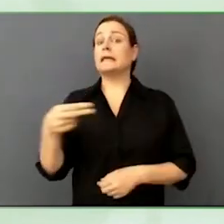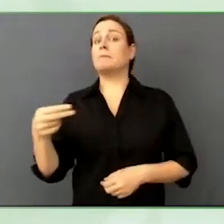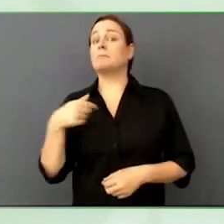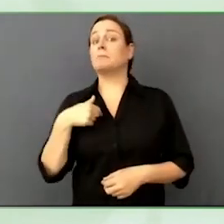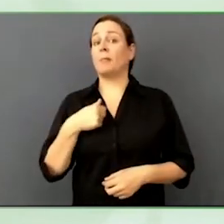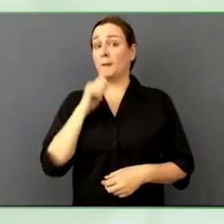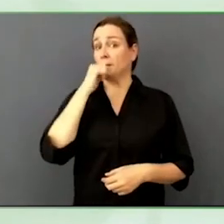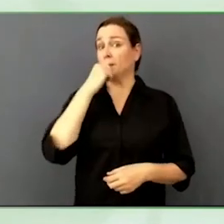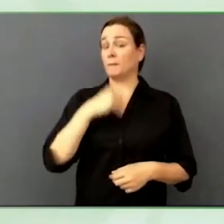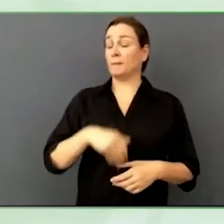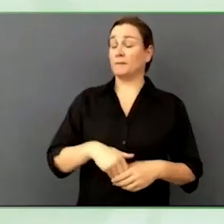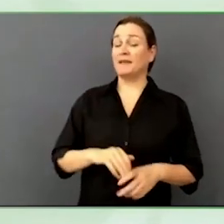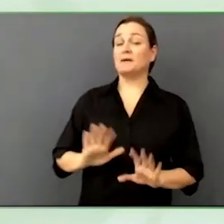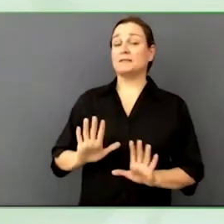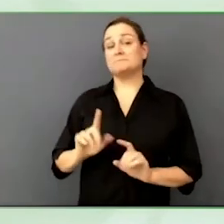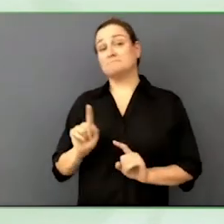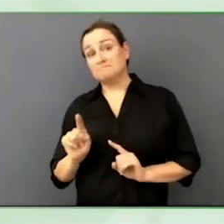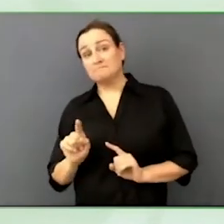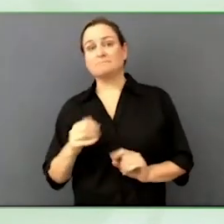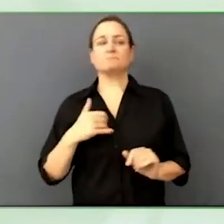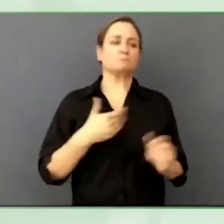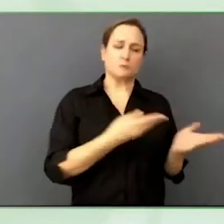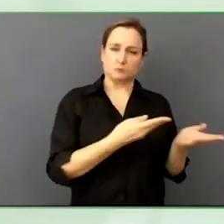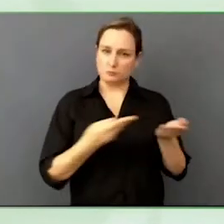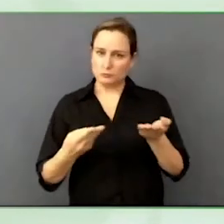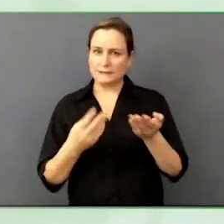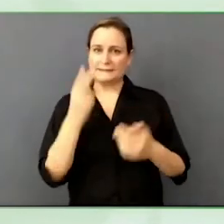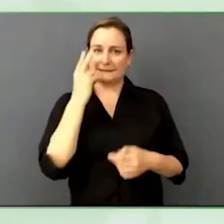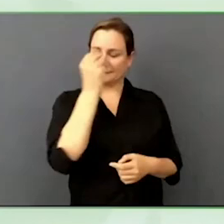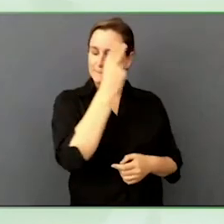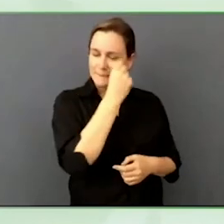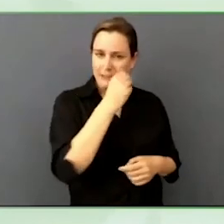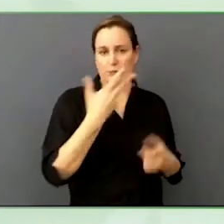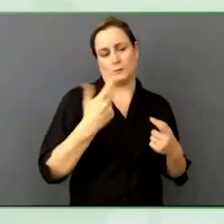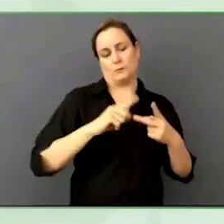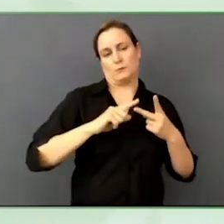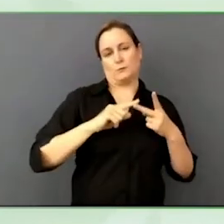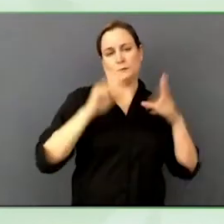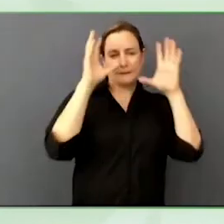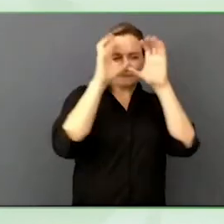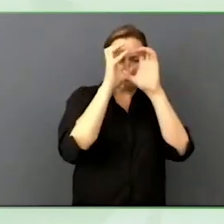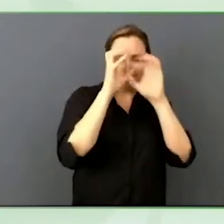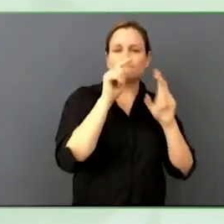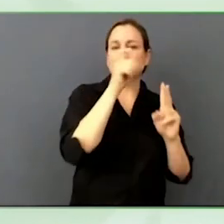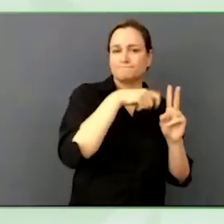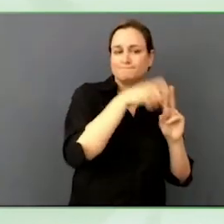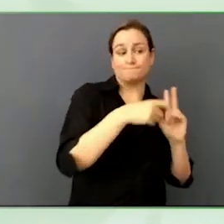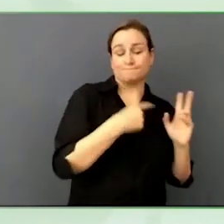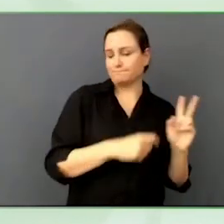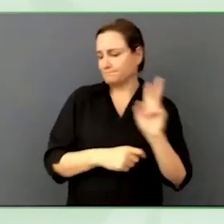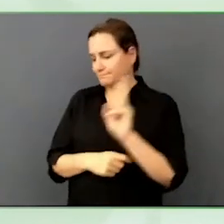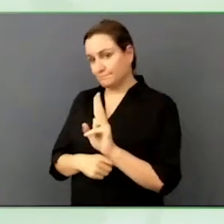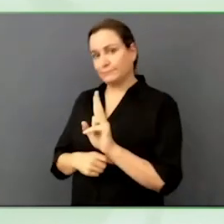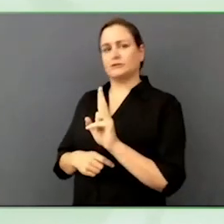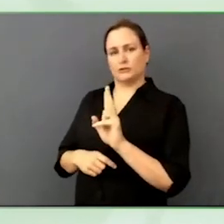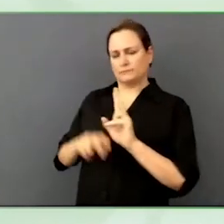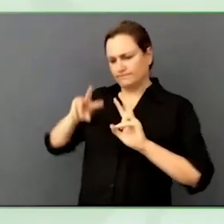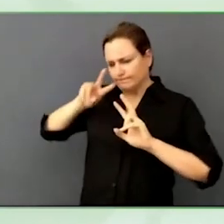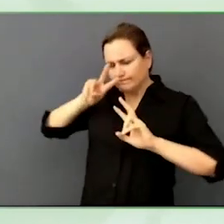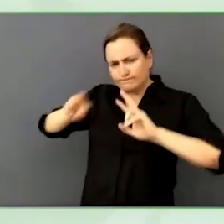in individuals with vision loss to do user research projects. As a user research, you don't want to tell somebody how to do